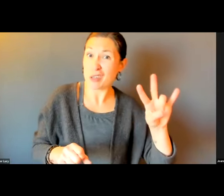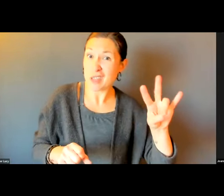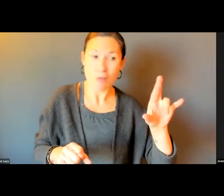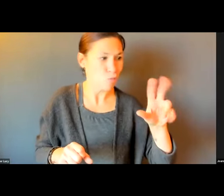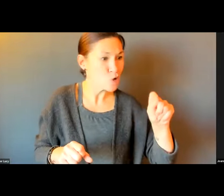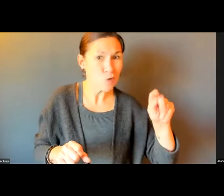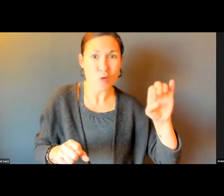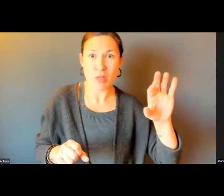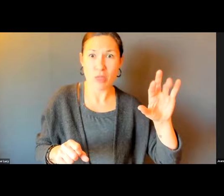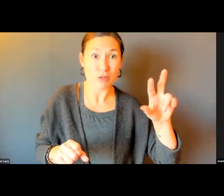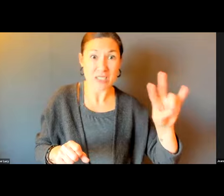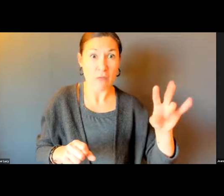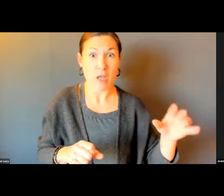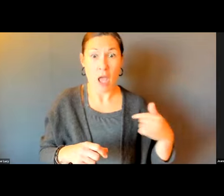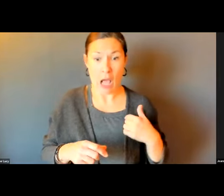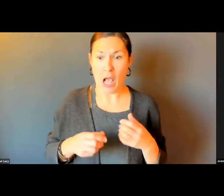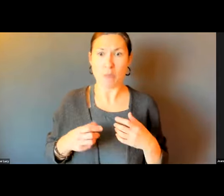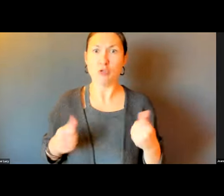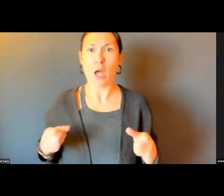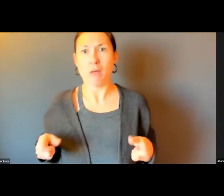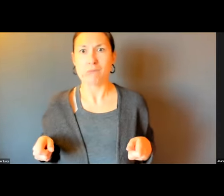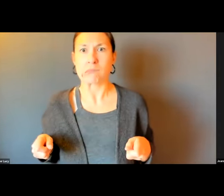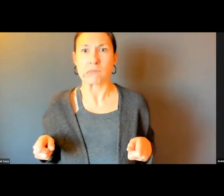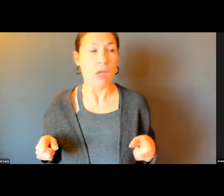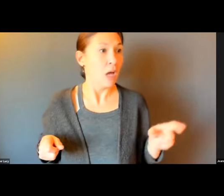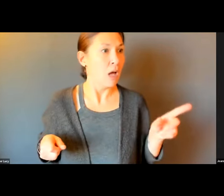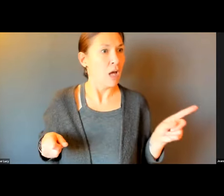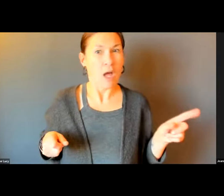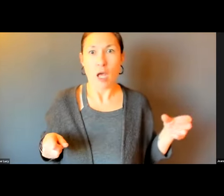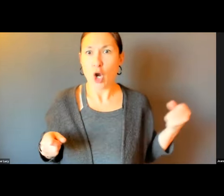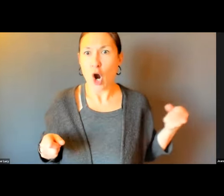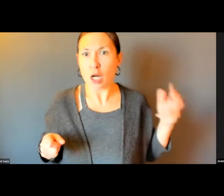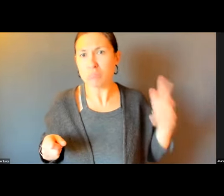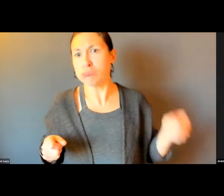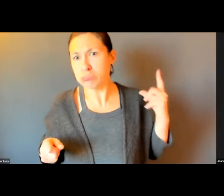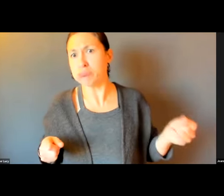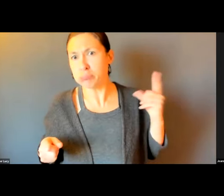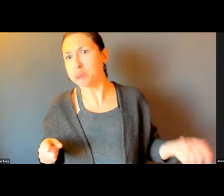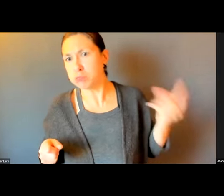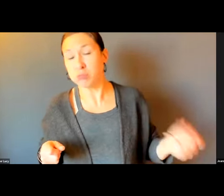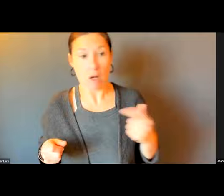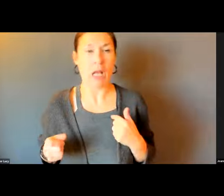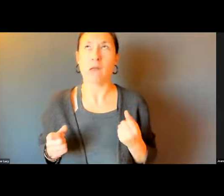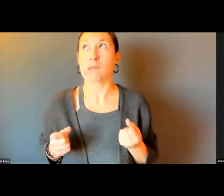I DON'T FEEL SAFE, DRIVING MY CHAIR ROUTE 37 WITH TRAFFIC